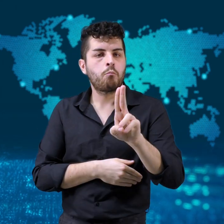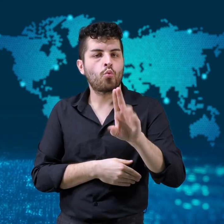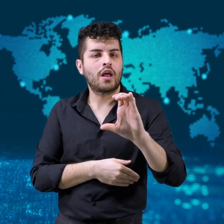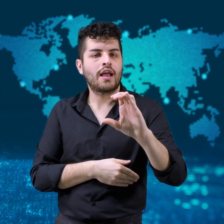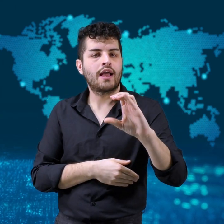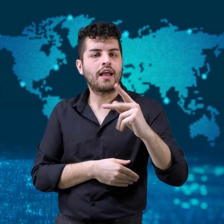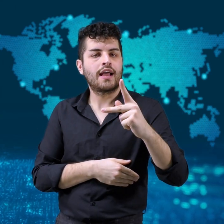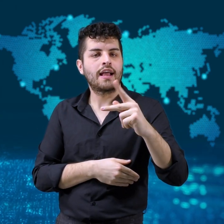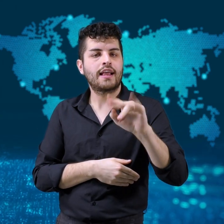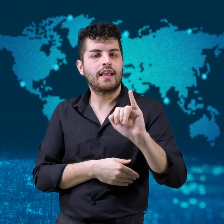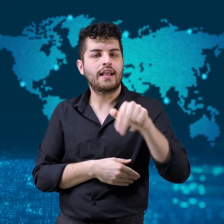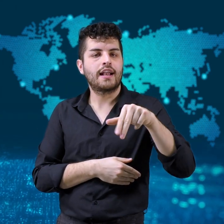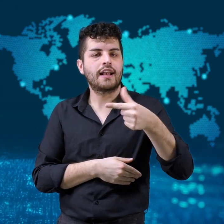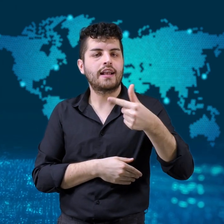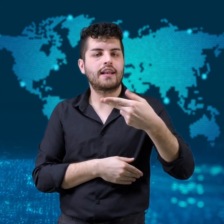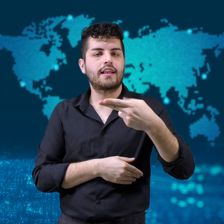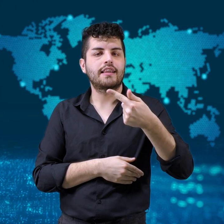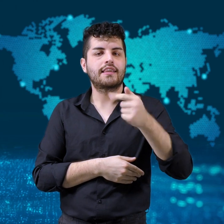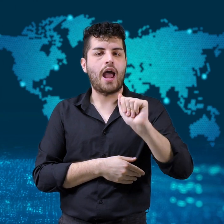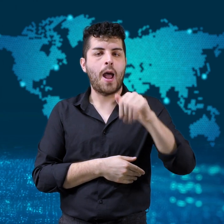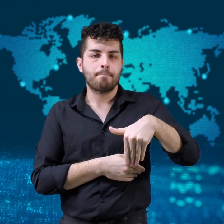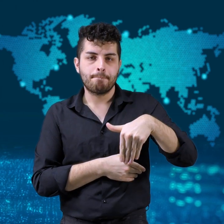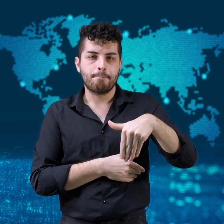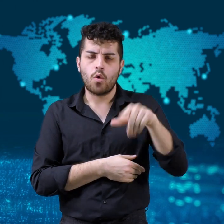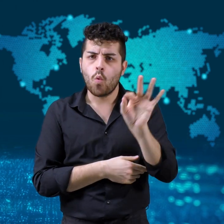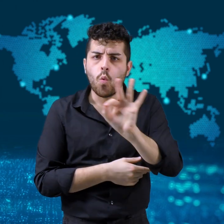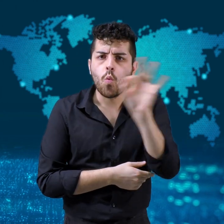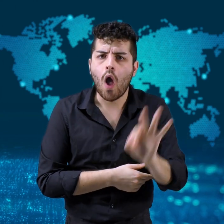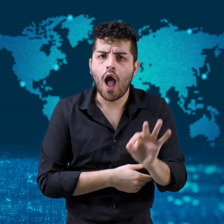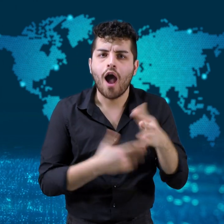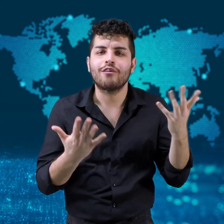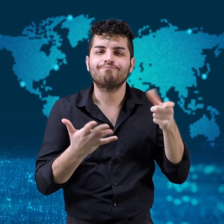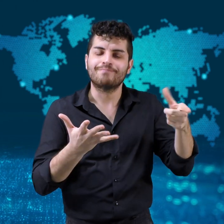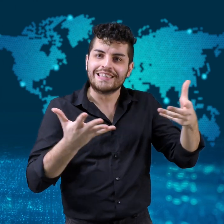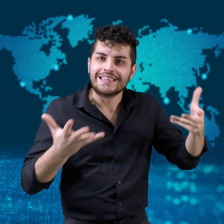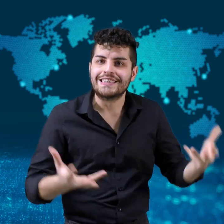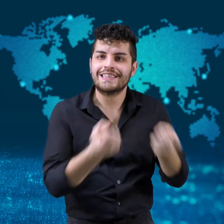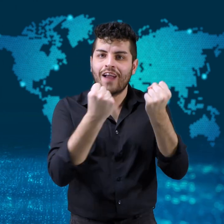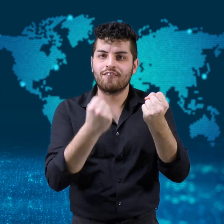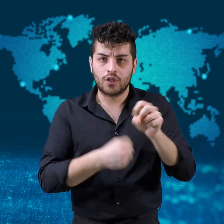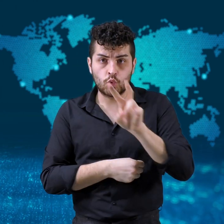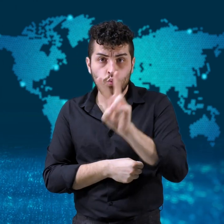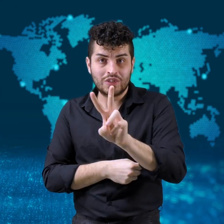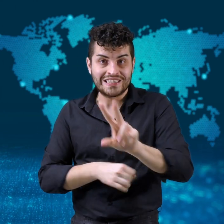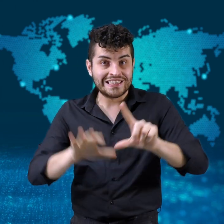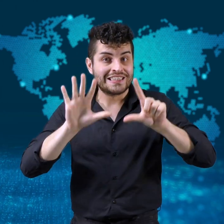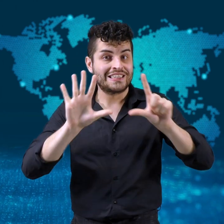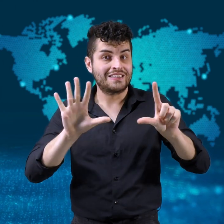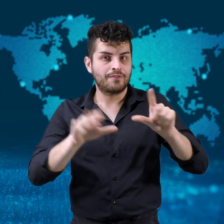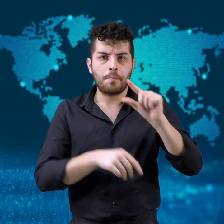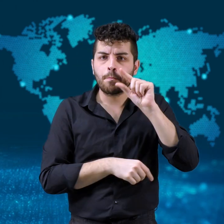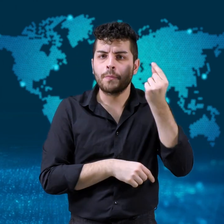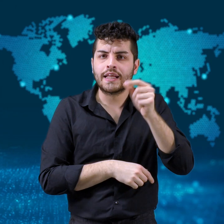Palace for saving 27 men from a burning ship.